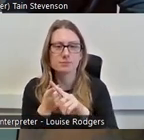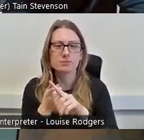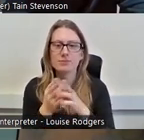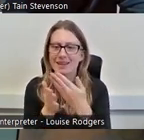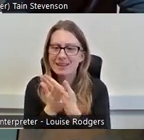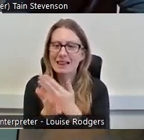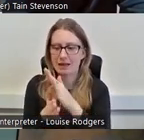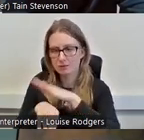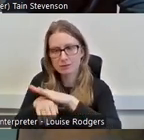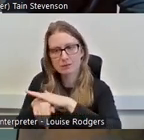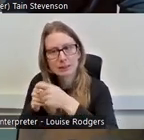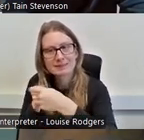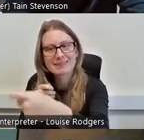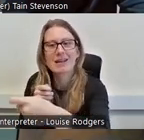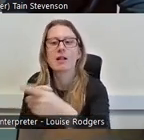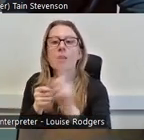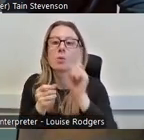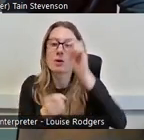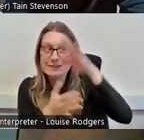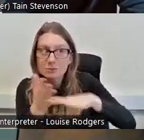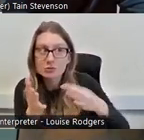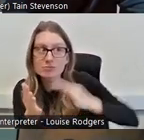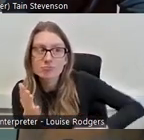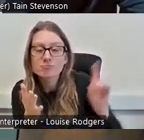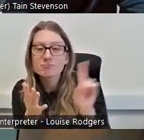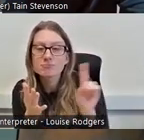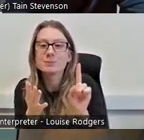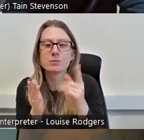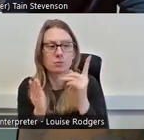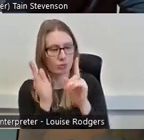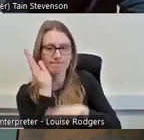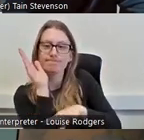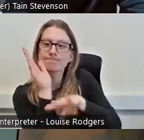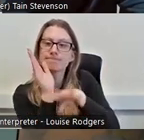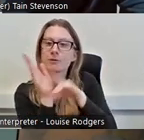what experience they'll gain and progression in that volunteer role, you know, so volunteers are